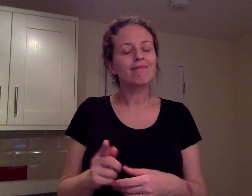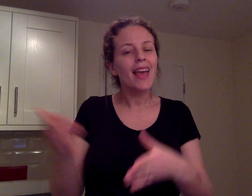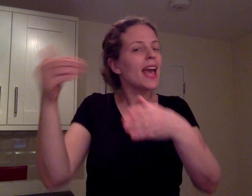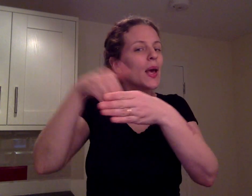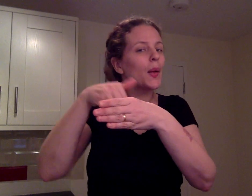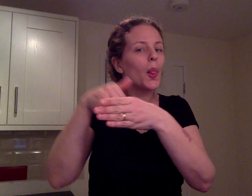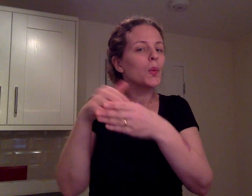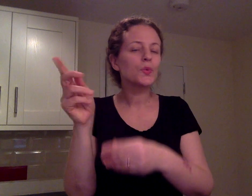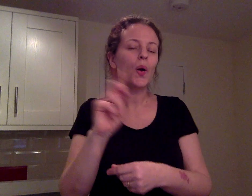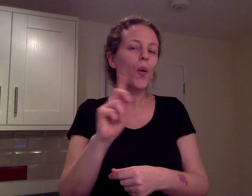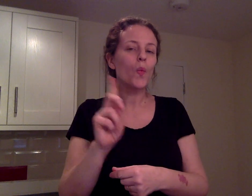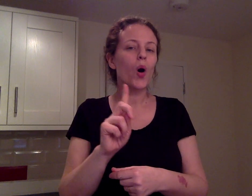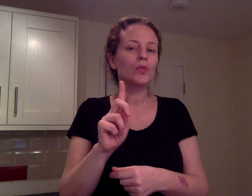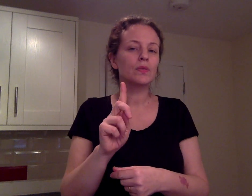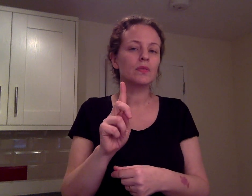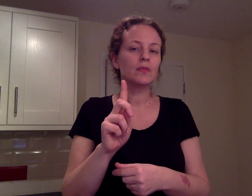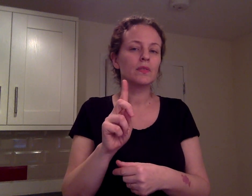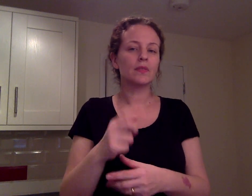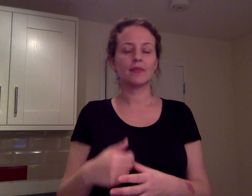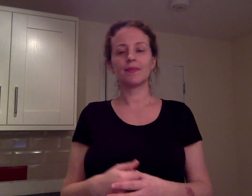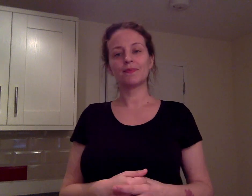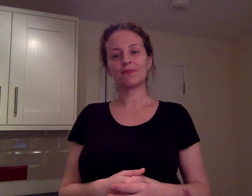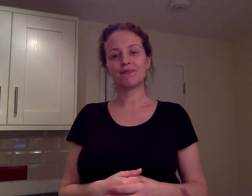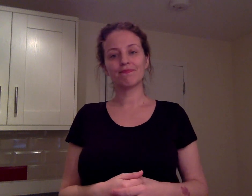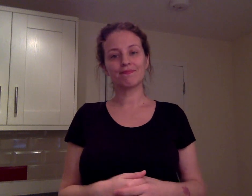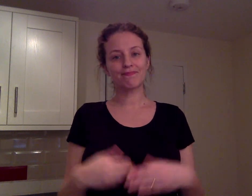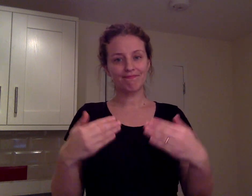Include what?